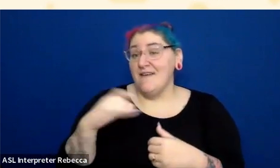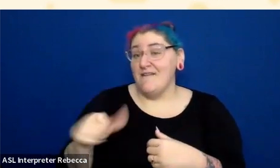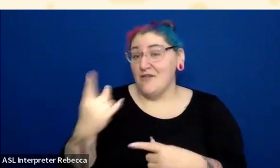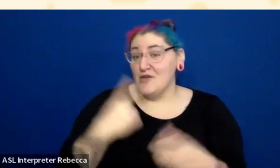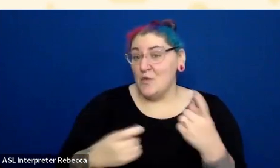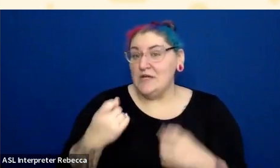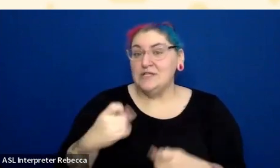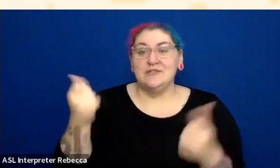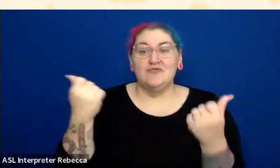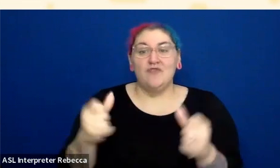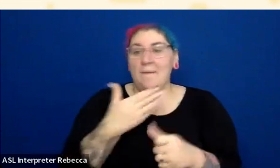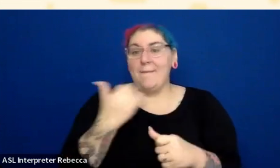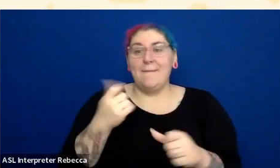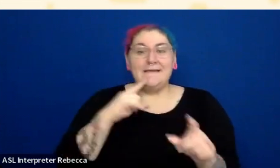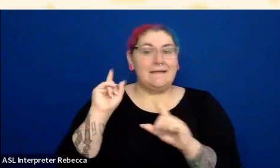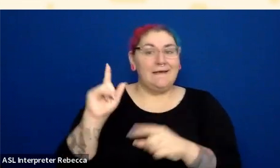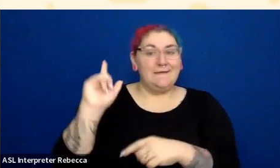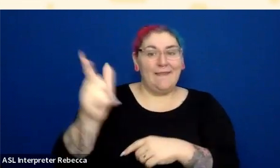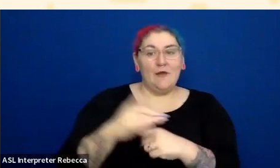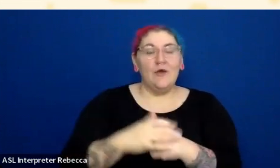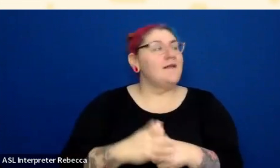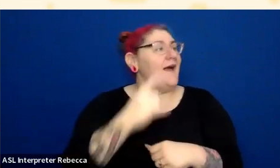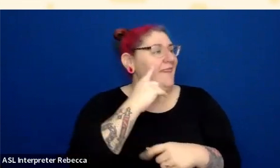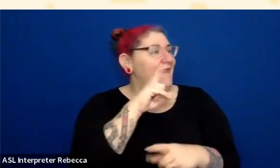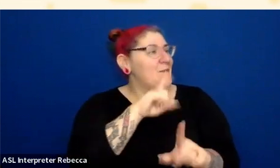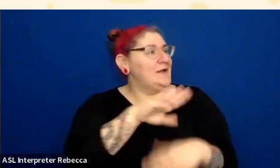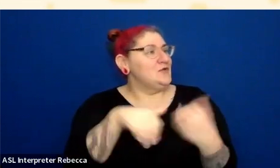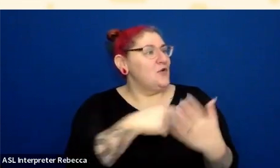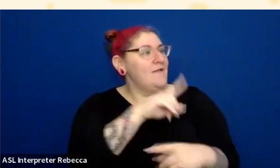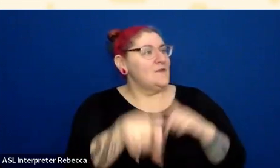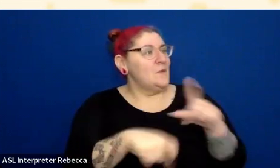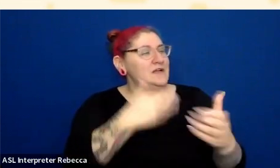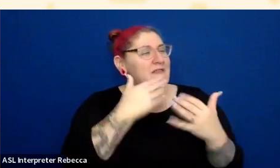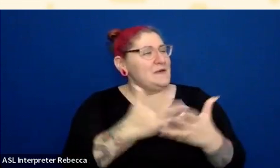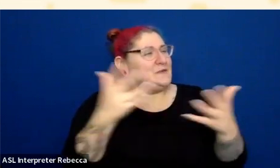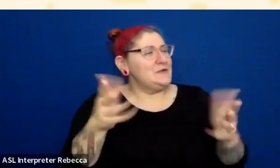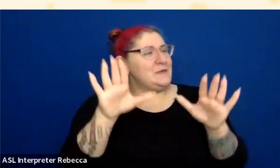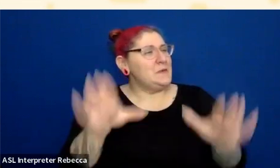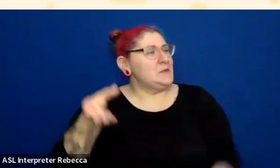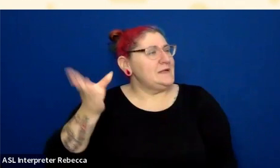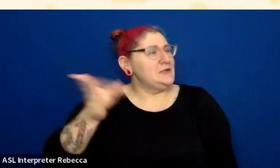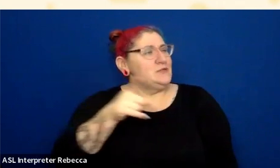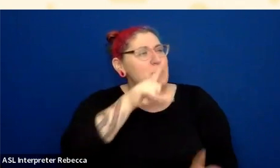Yes, I think you wrap them all up. Thank you very much, Jon. That was a great session. And you took care of all the questions for me; made my job really easy.